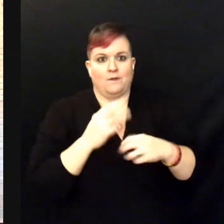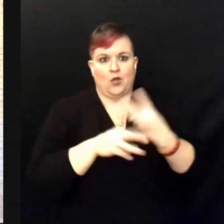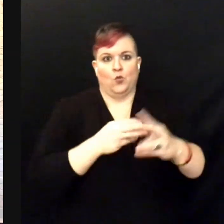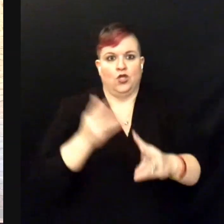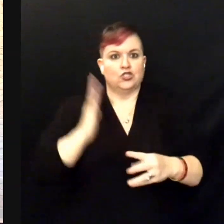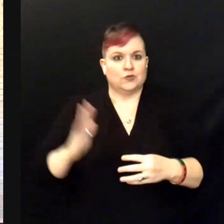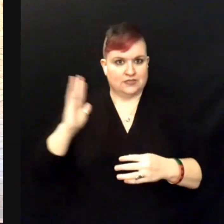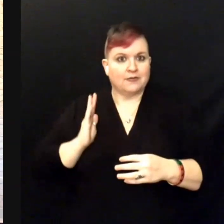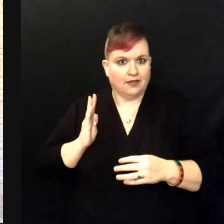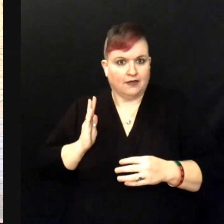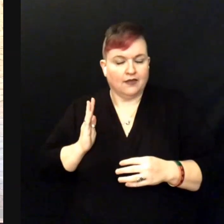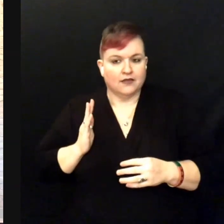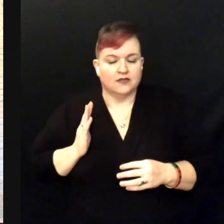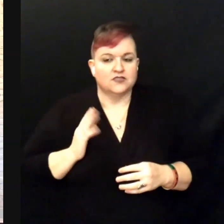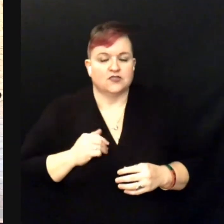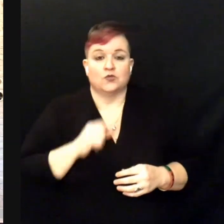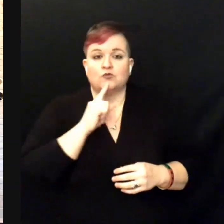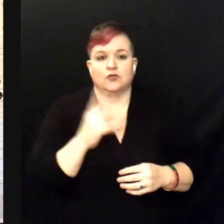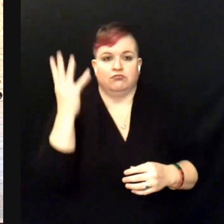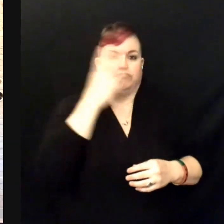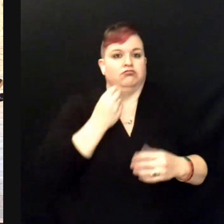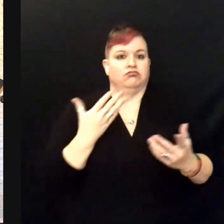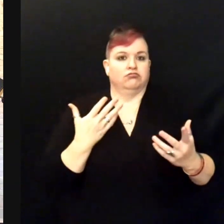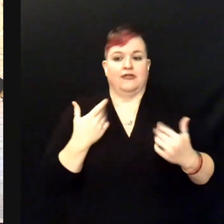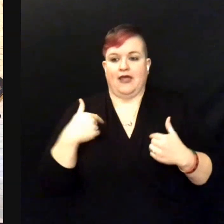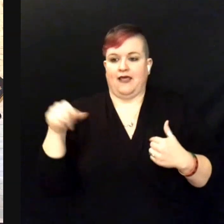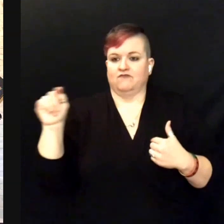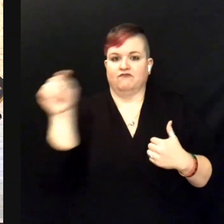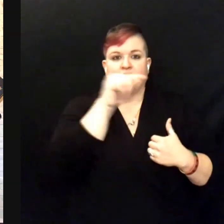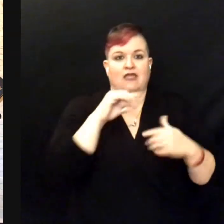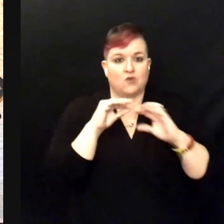That it's lovely to know that there are organizations out there